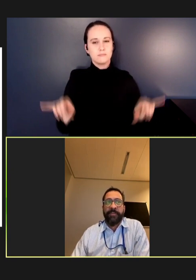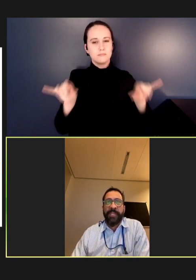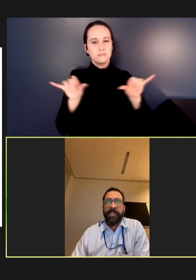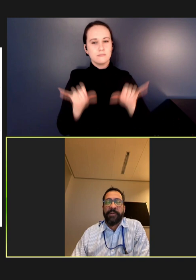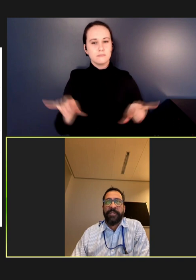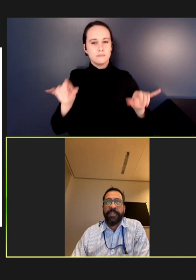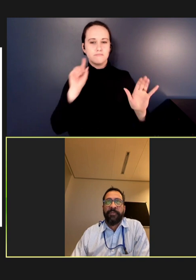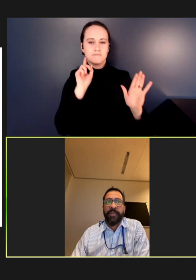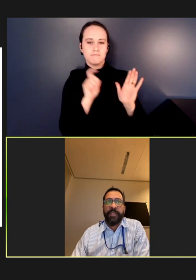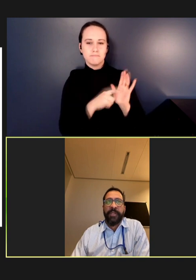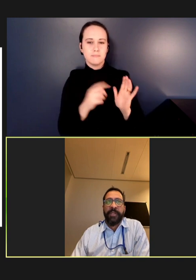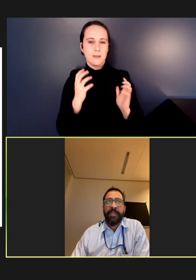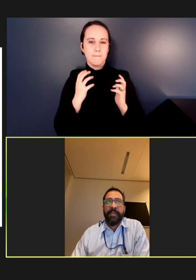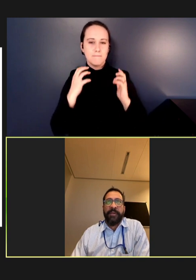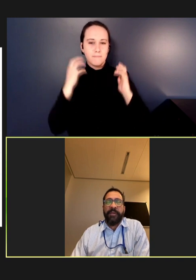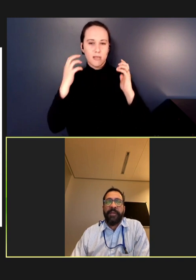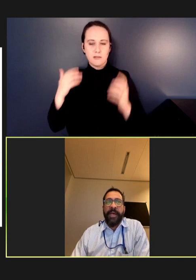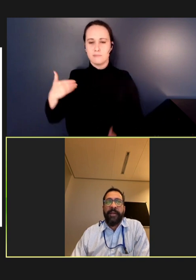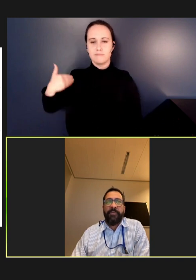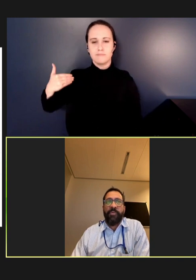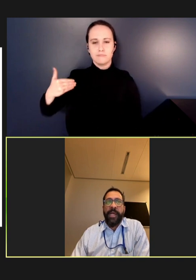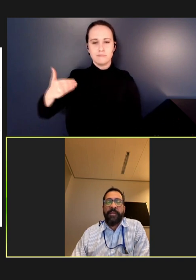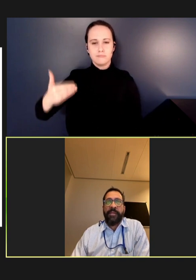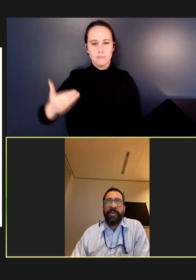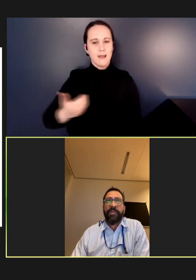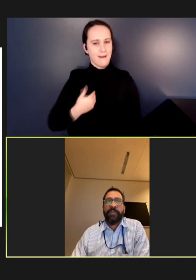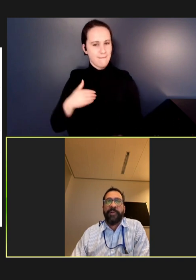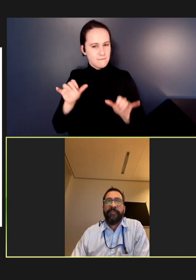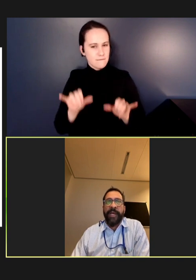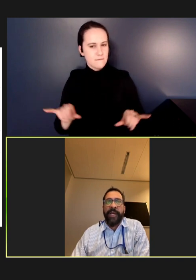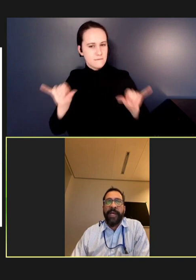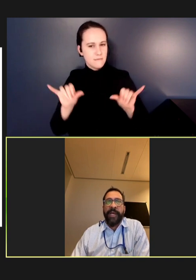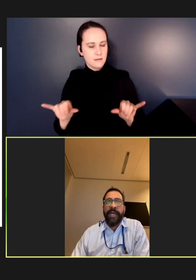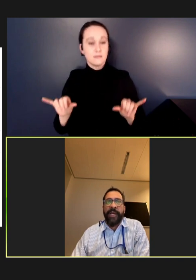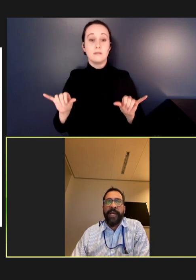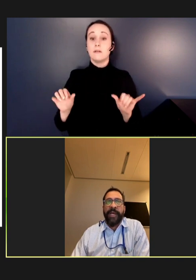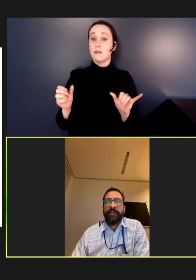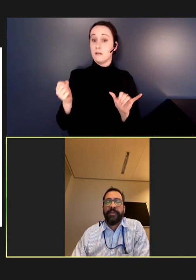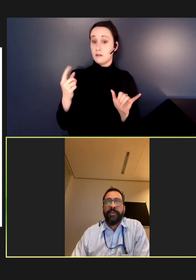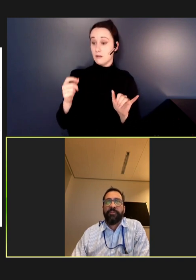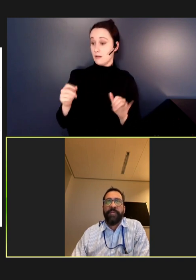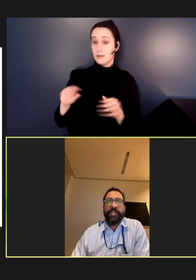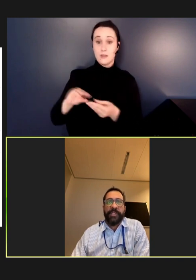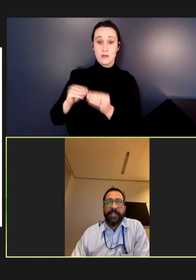epidemiology over the years that when the number of unvaccinated children reaches